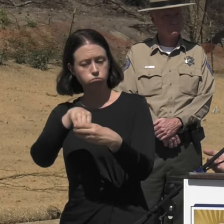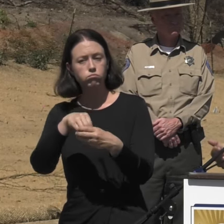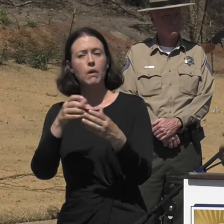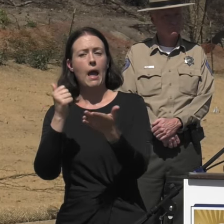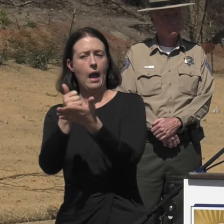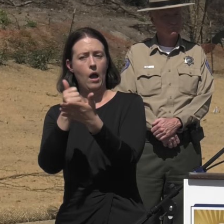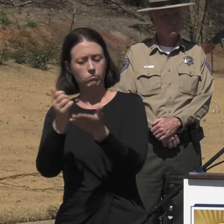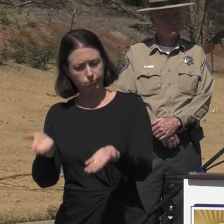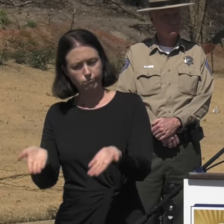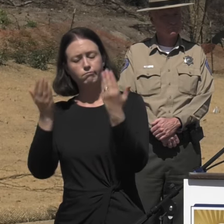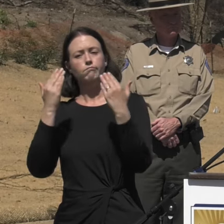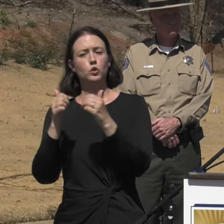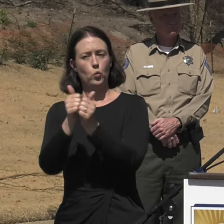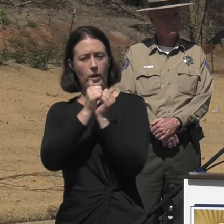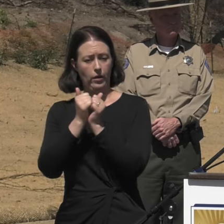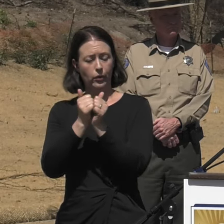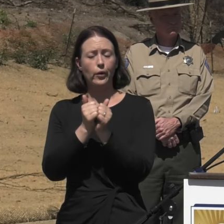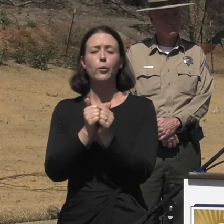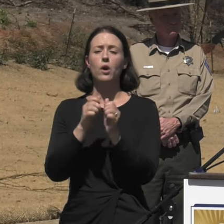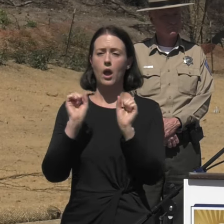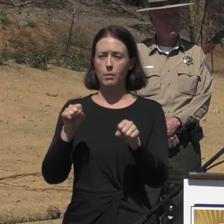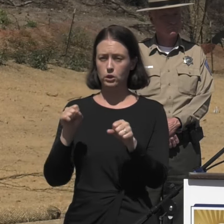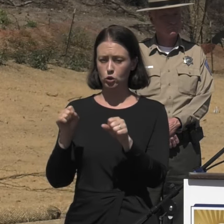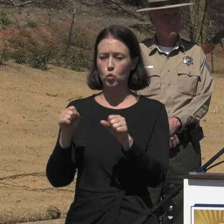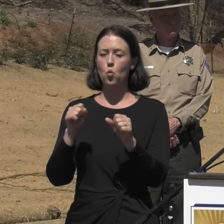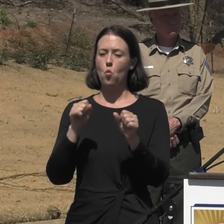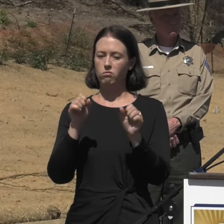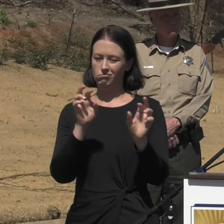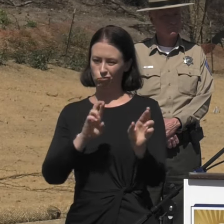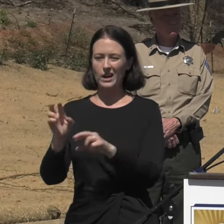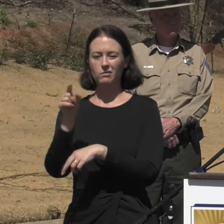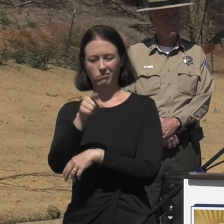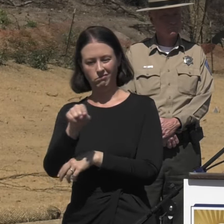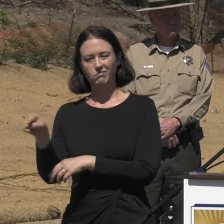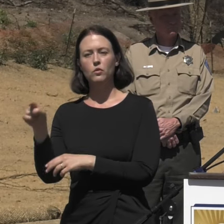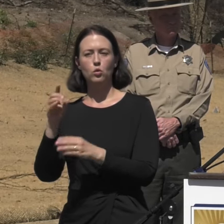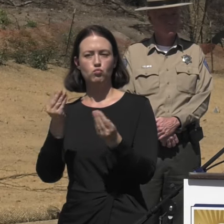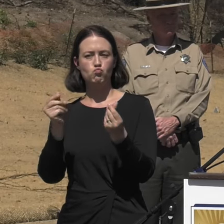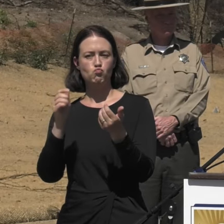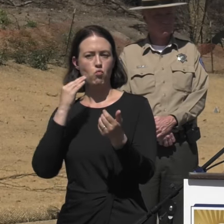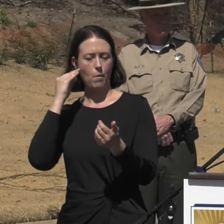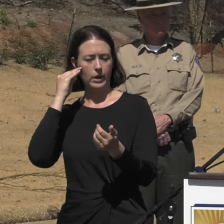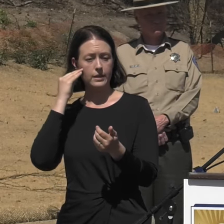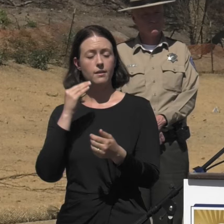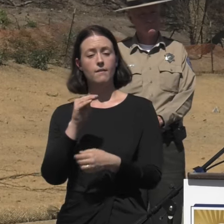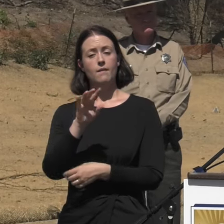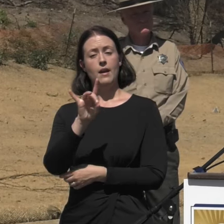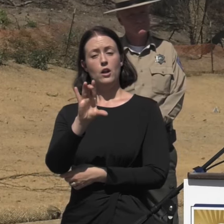alongside our partners in making, again those properties ready. A total of 839 parcels in LA County